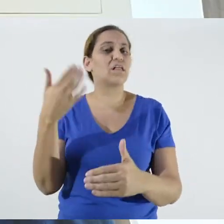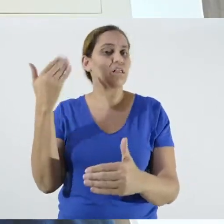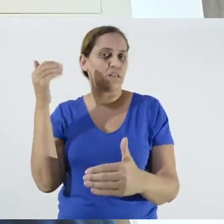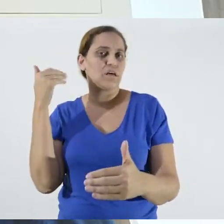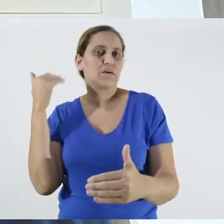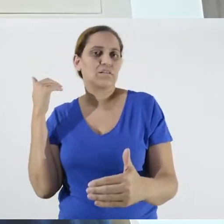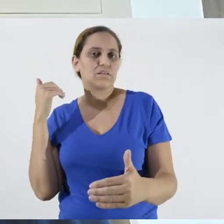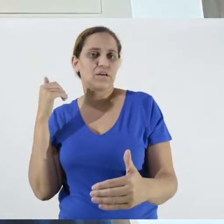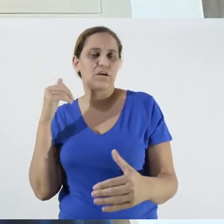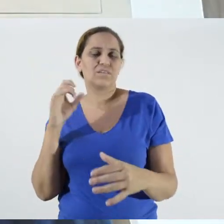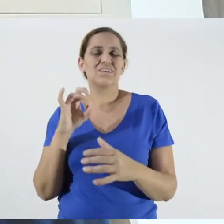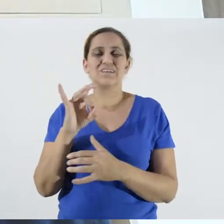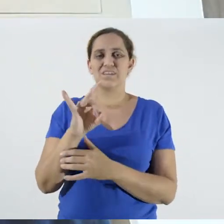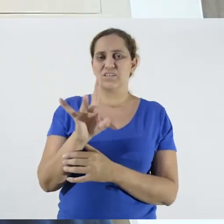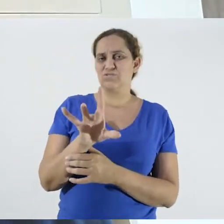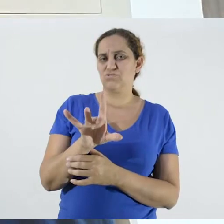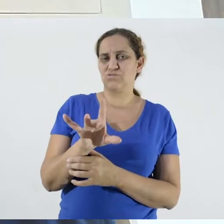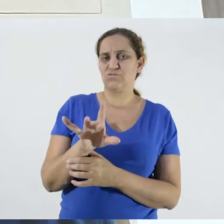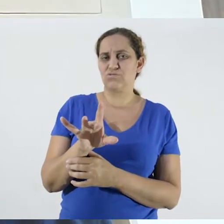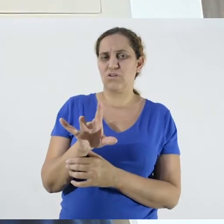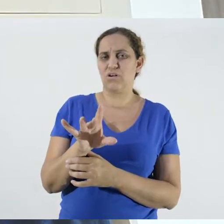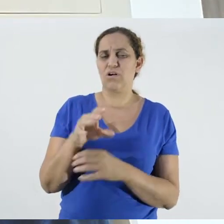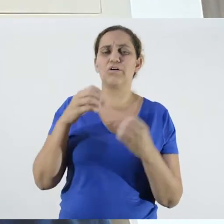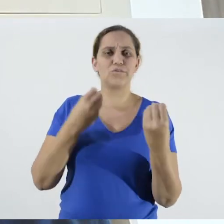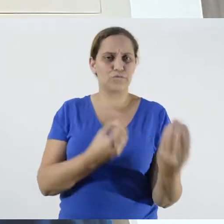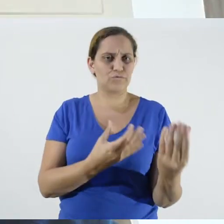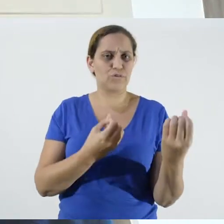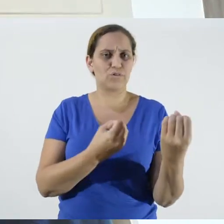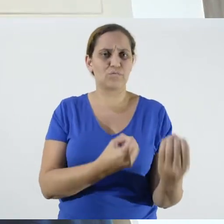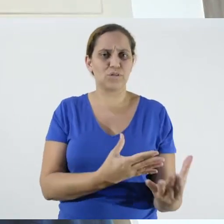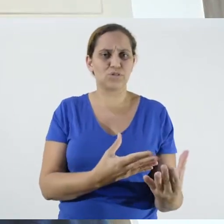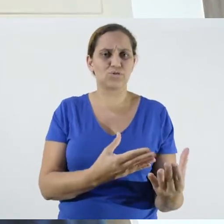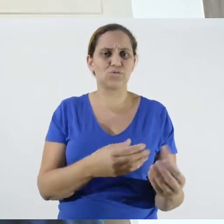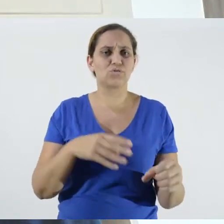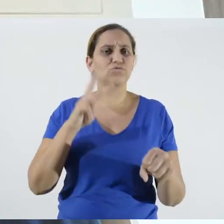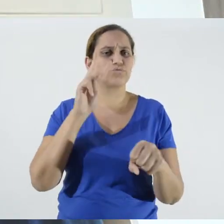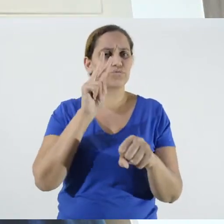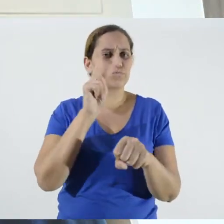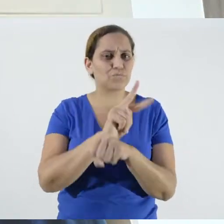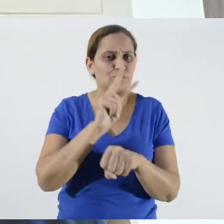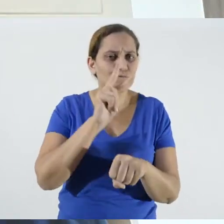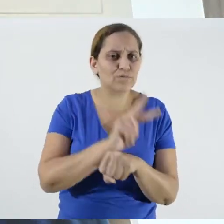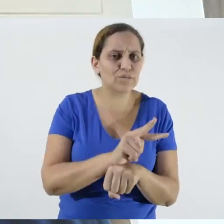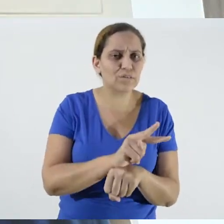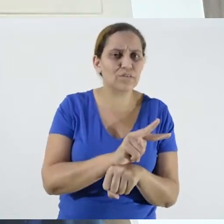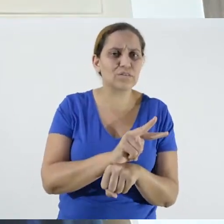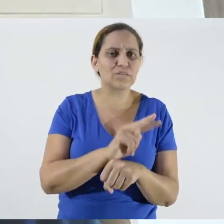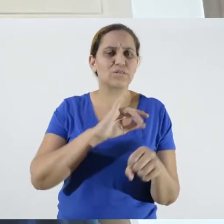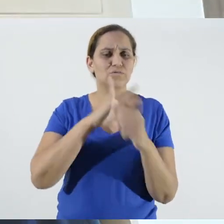not only have information about how to prevent Covid in